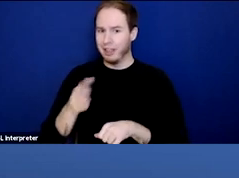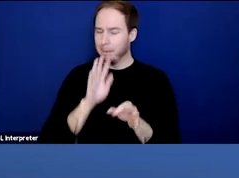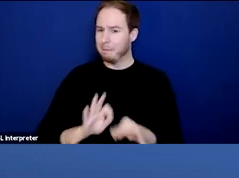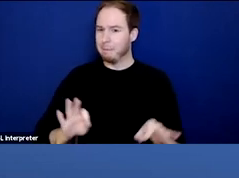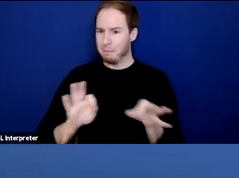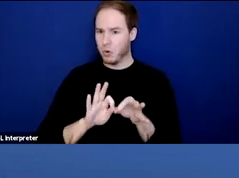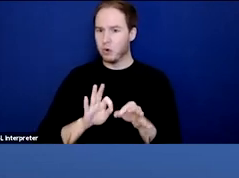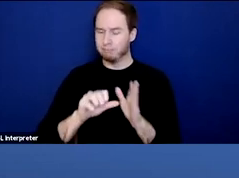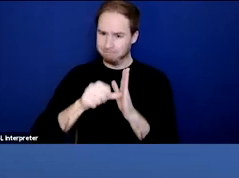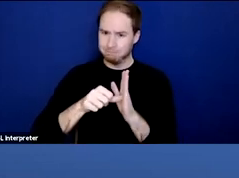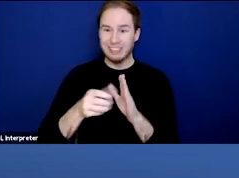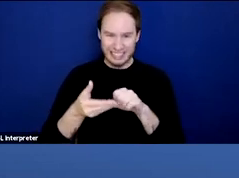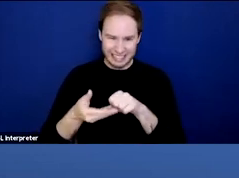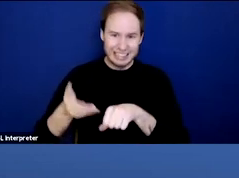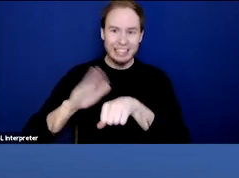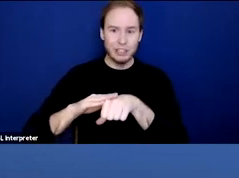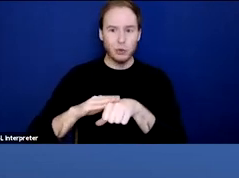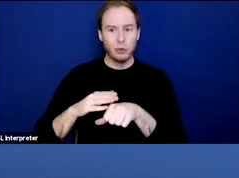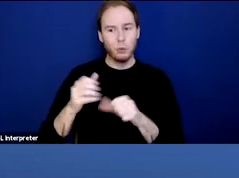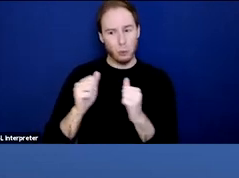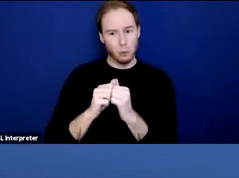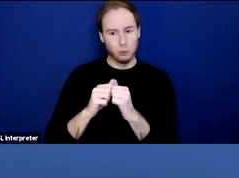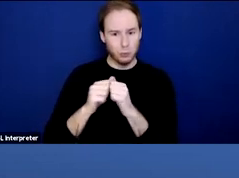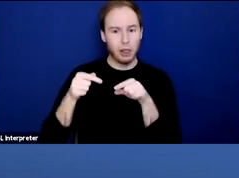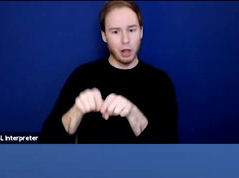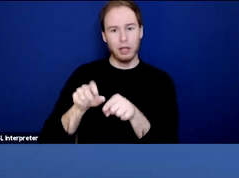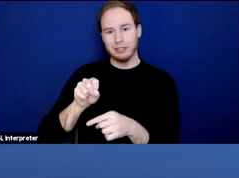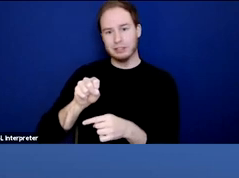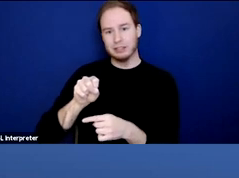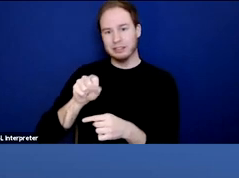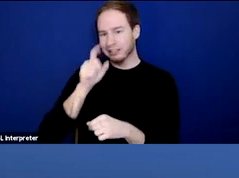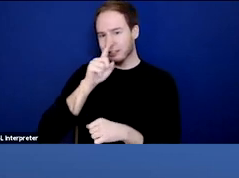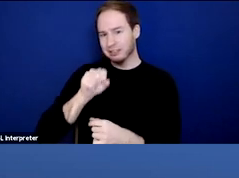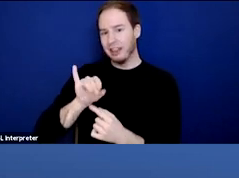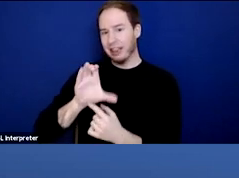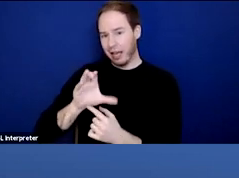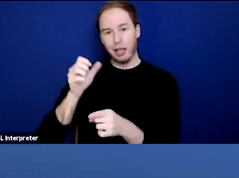They increased in the presence of synthetic opioids, but not in their absence.